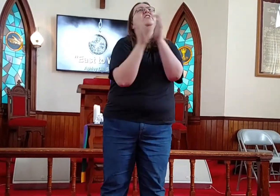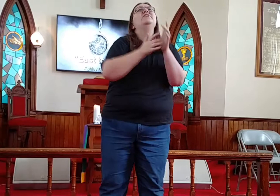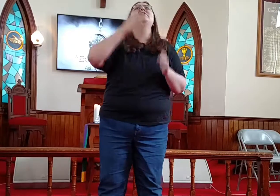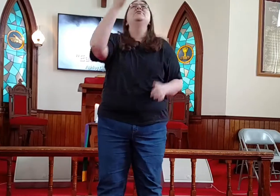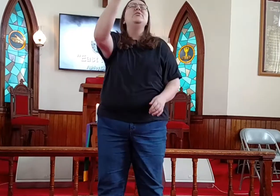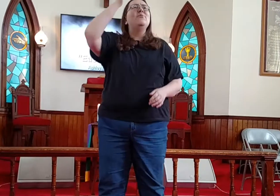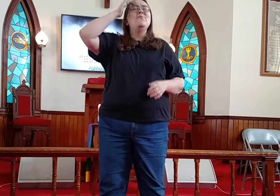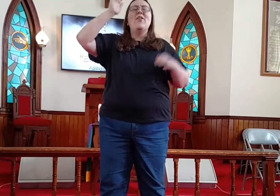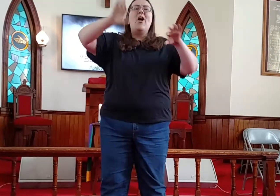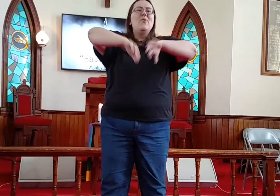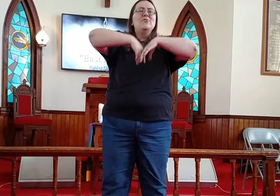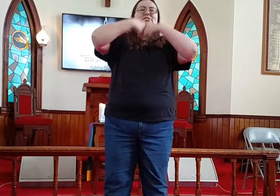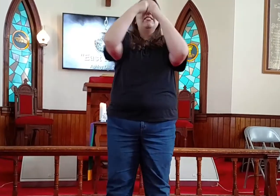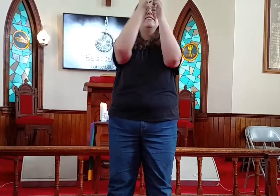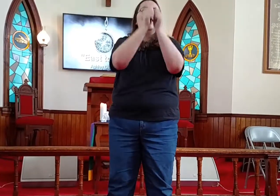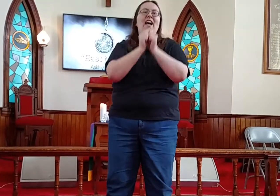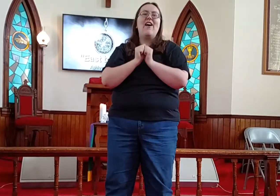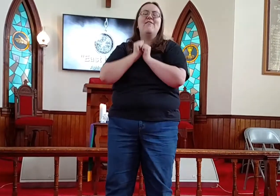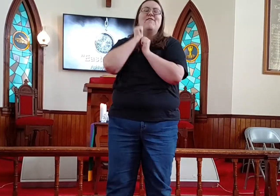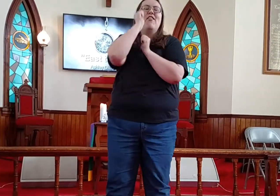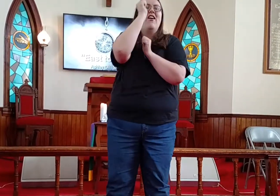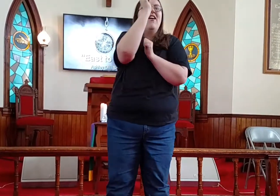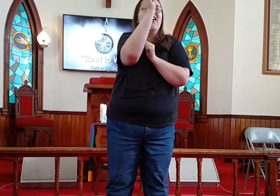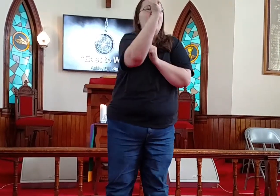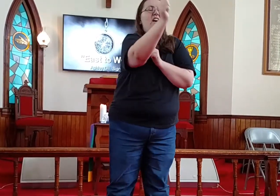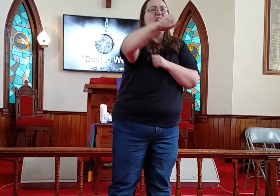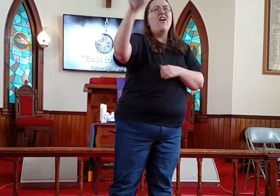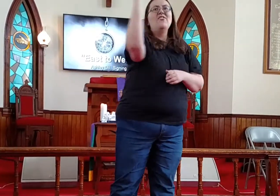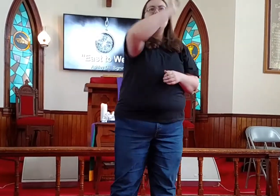Jesus, you know just how far